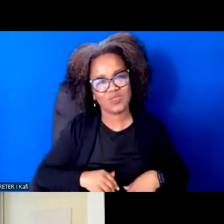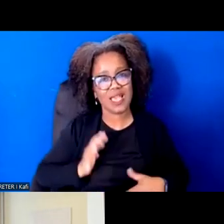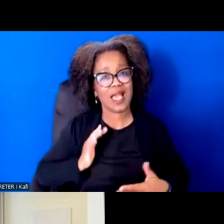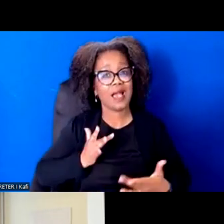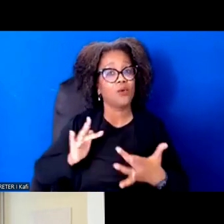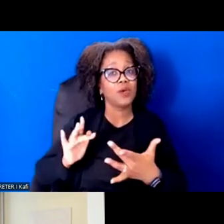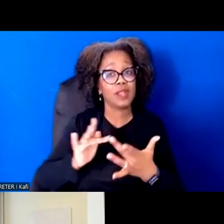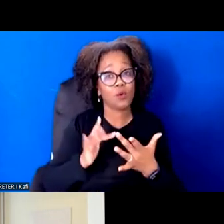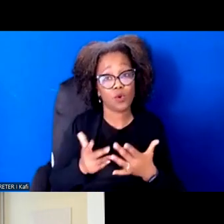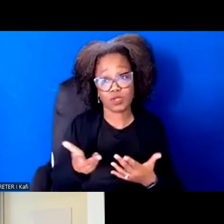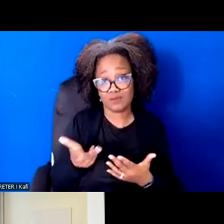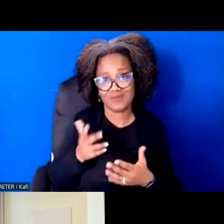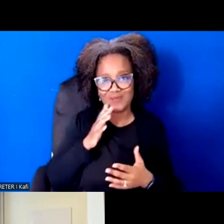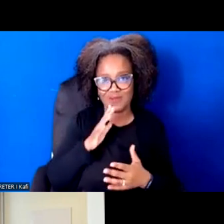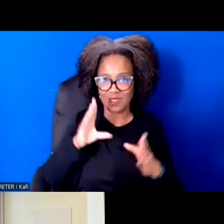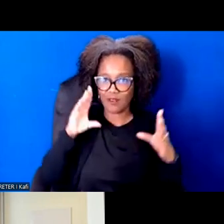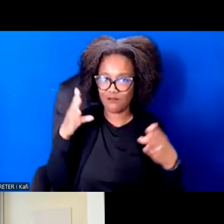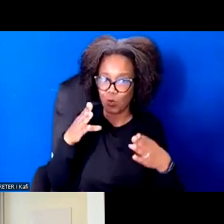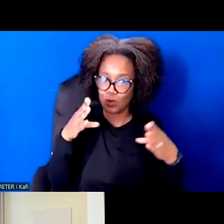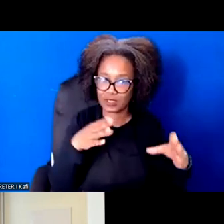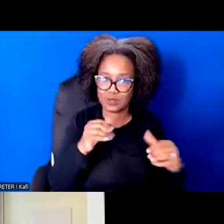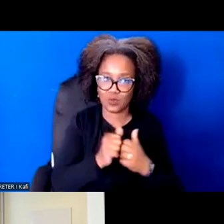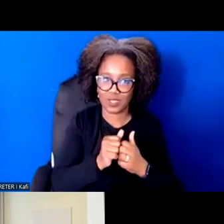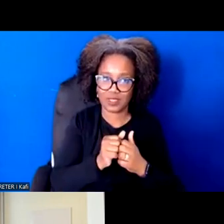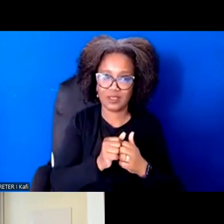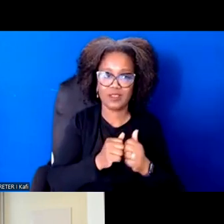on the ground organizations, like I said, in communities across the state.